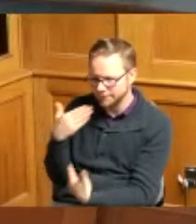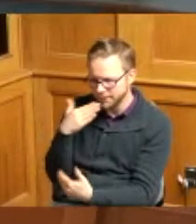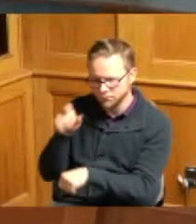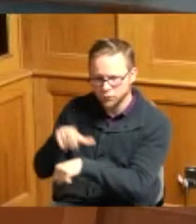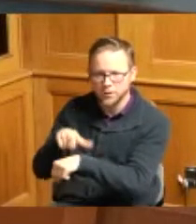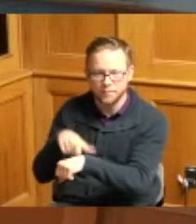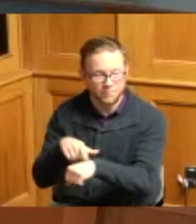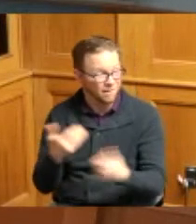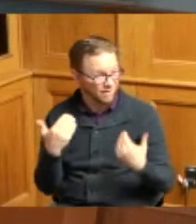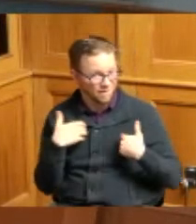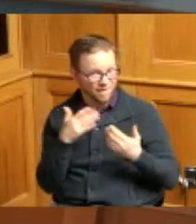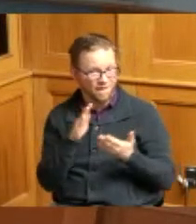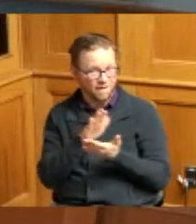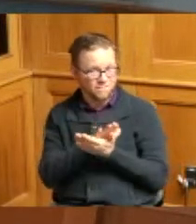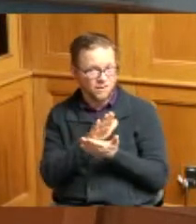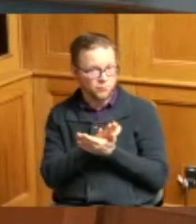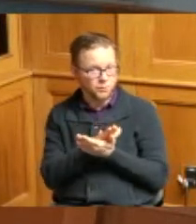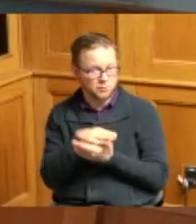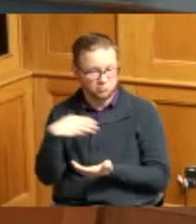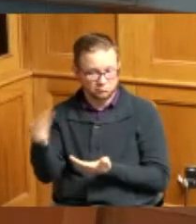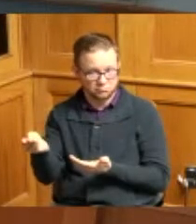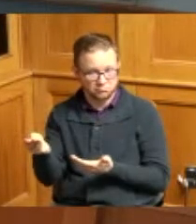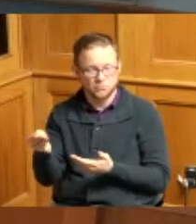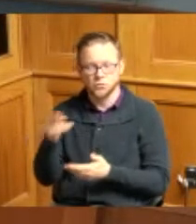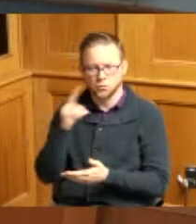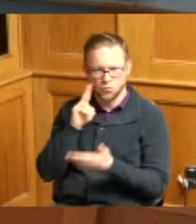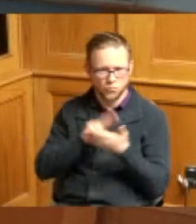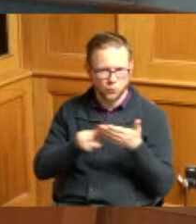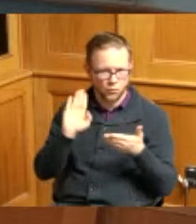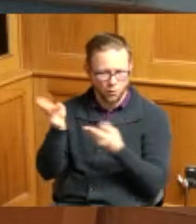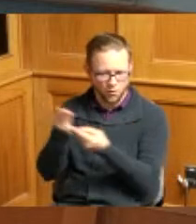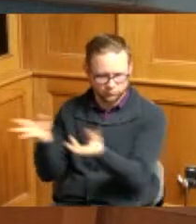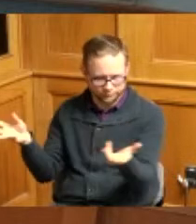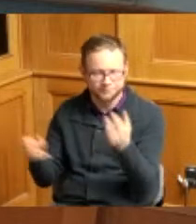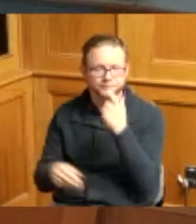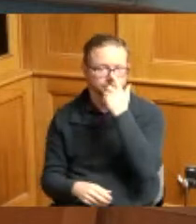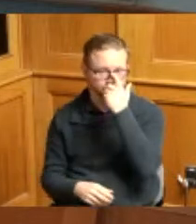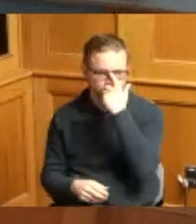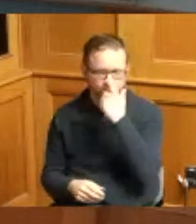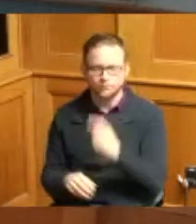this documentation the fact that you can give it to the clerk uh-huh Jeff Forbes